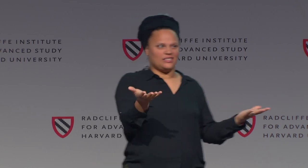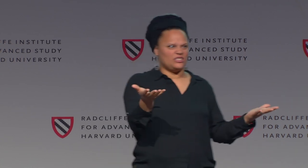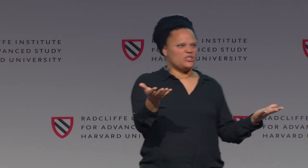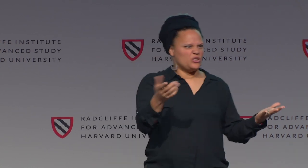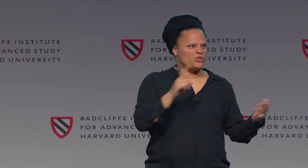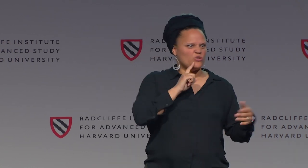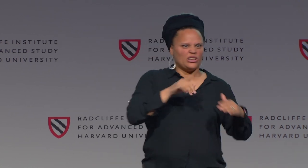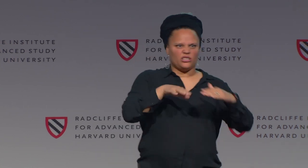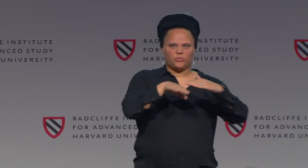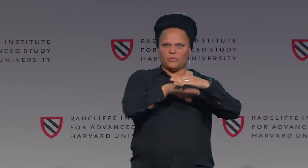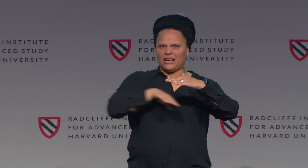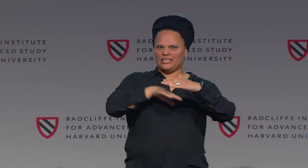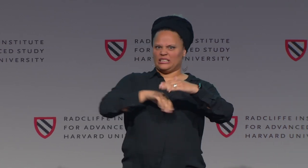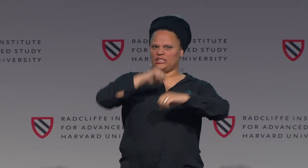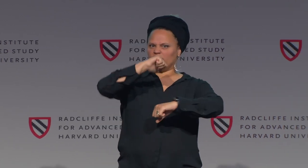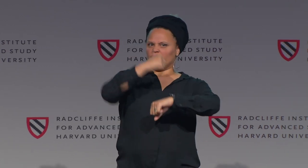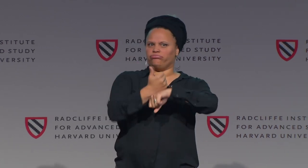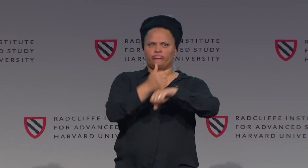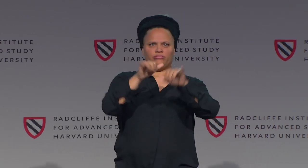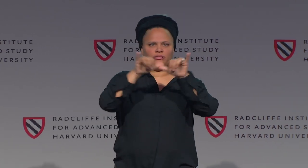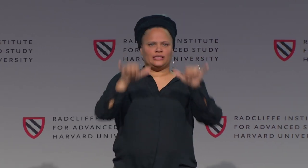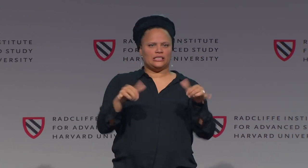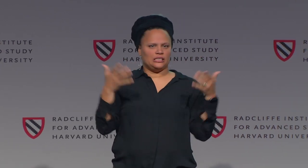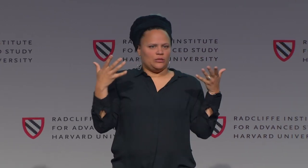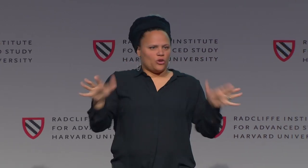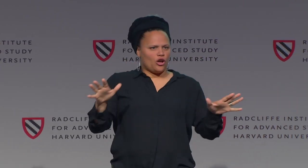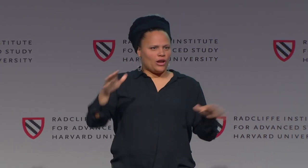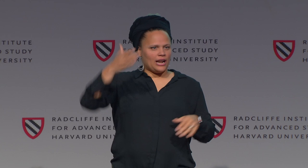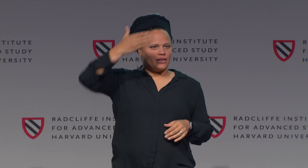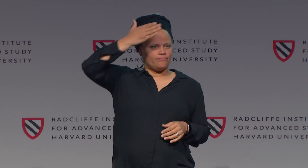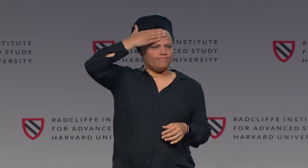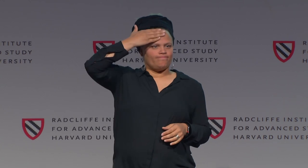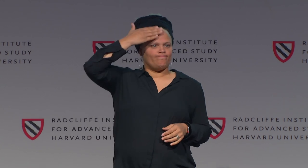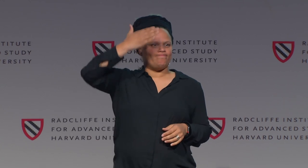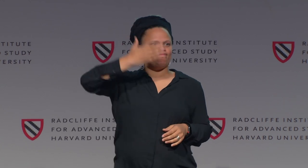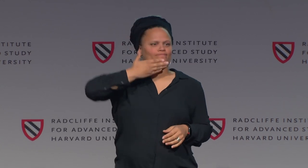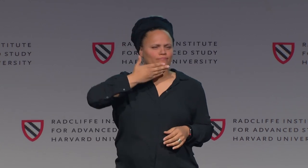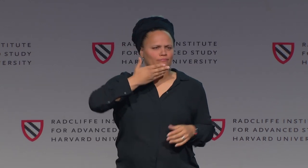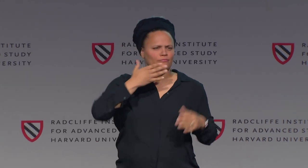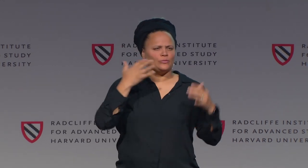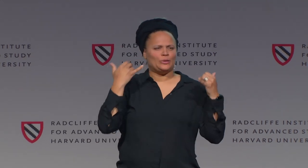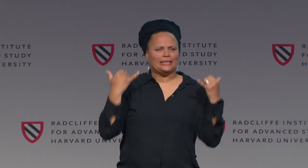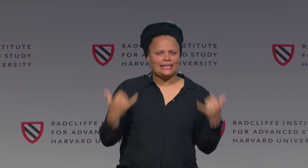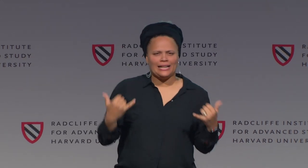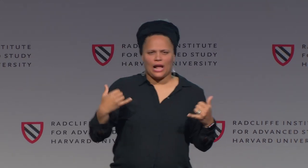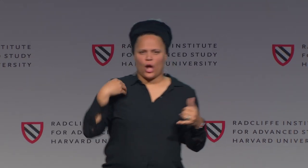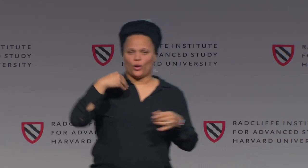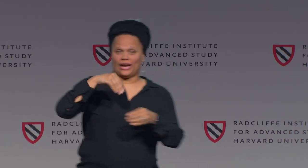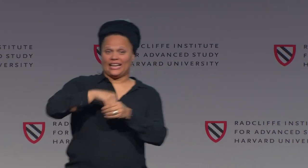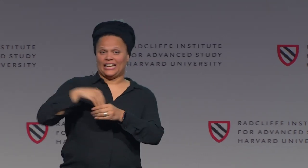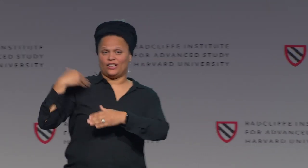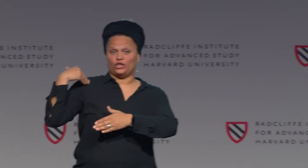Notice that movement in that location. So that is a systematic way in American Sign Language using